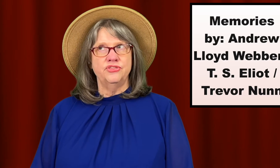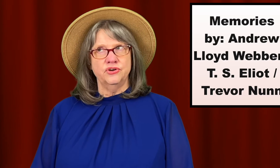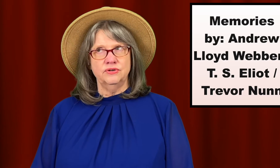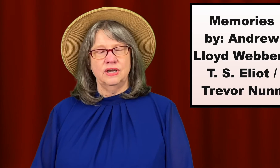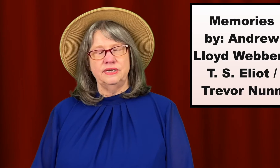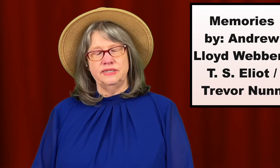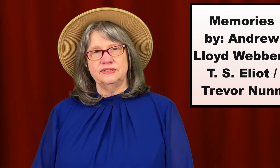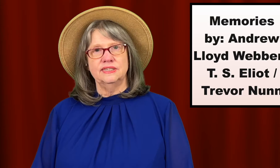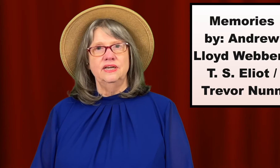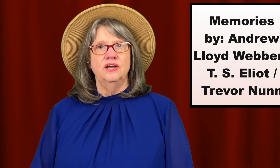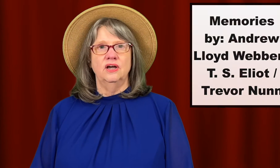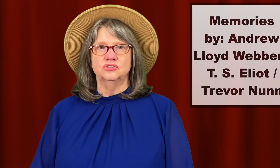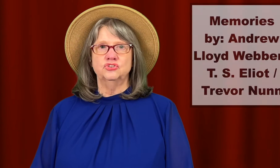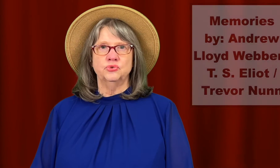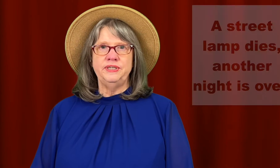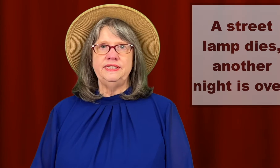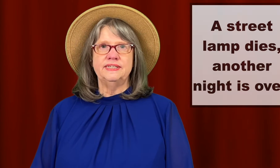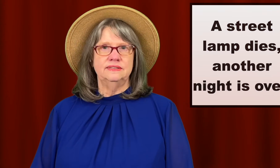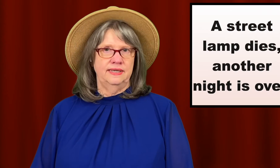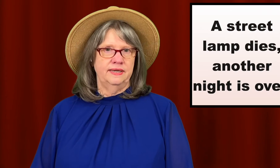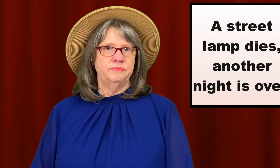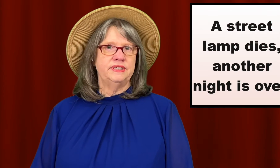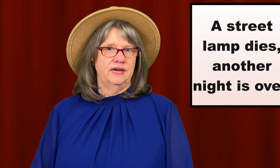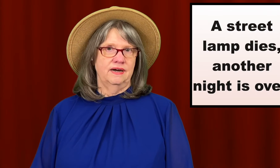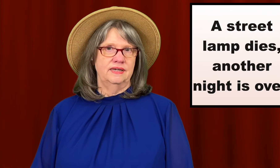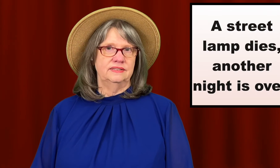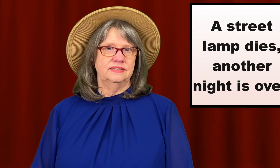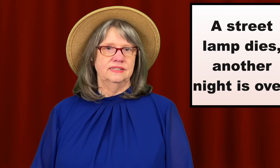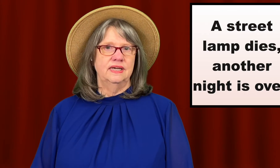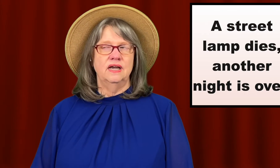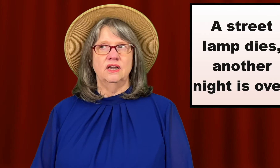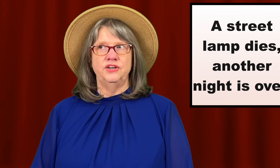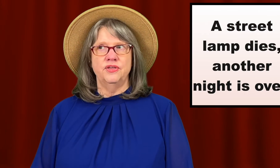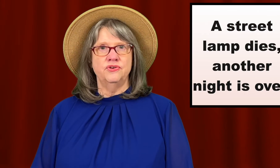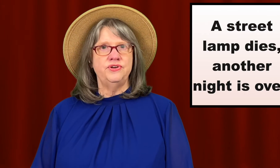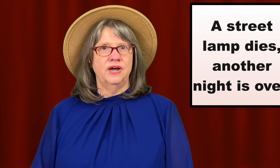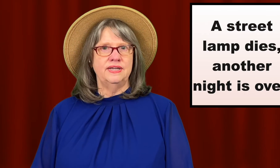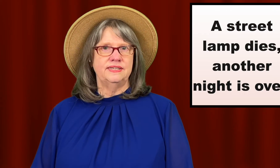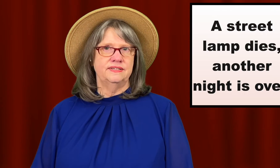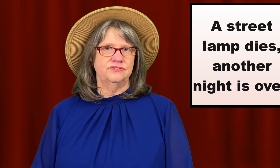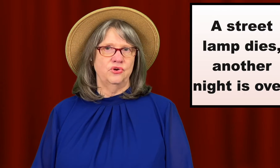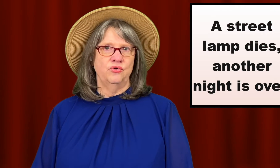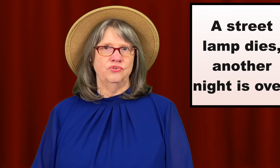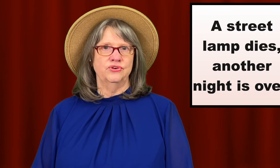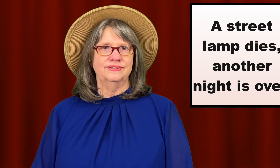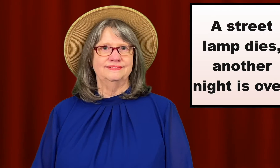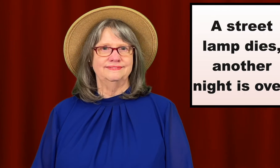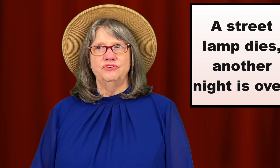The third line is, "A street lamp dies. Another night is over."